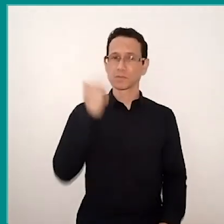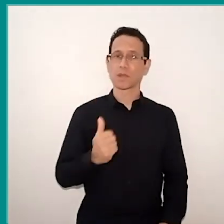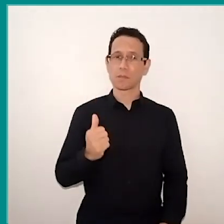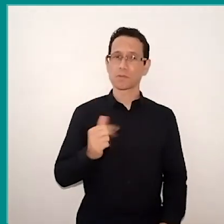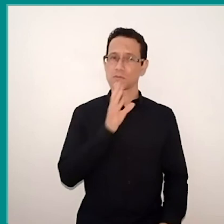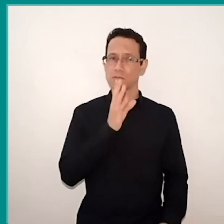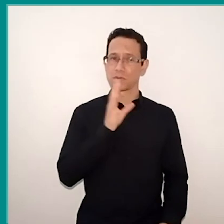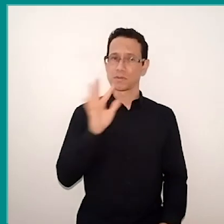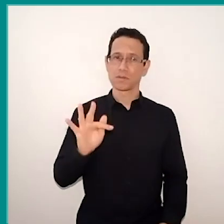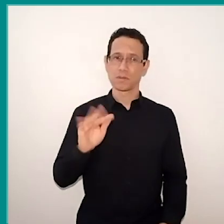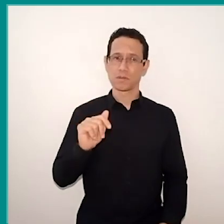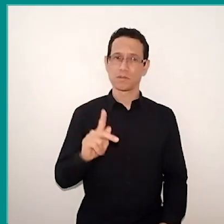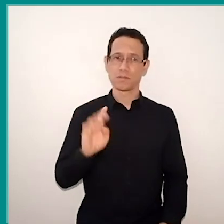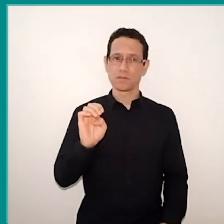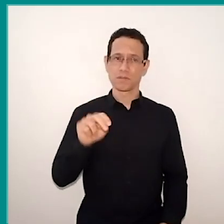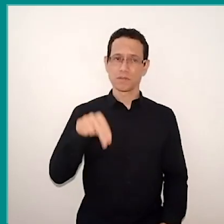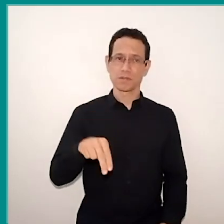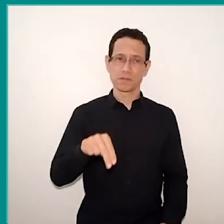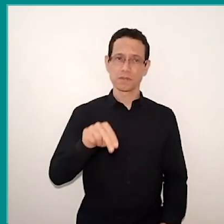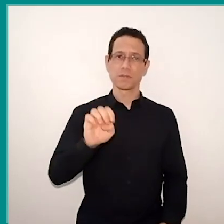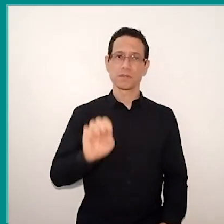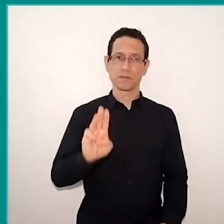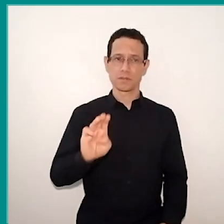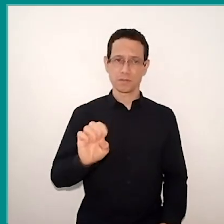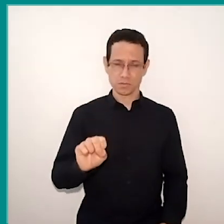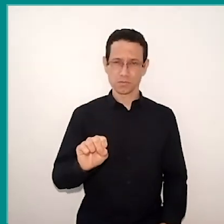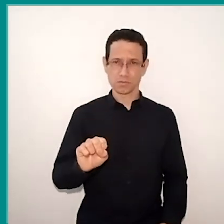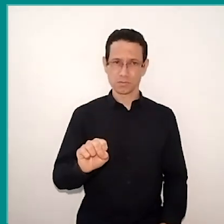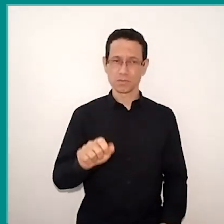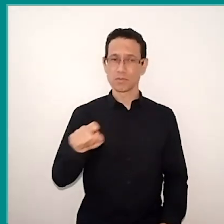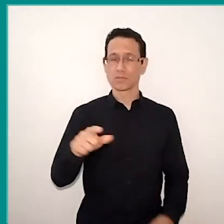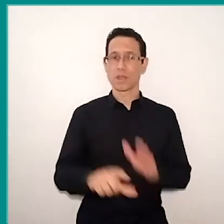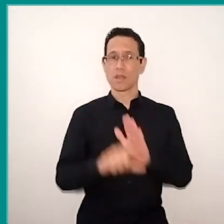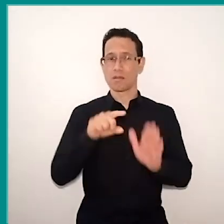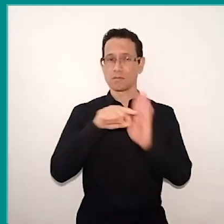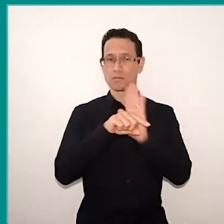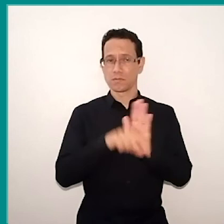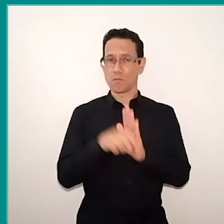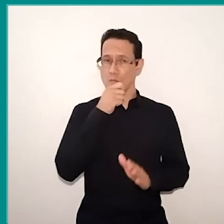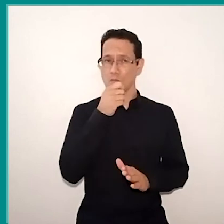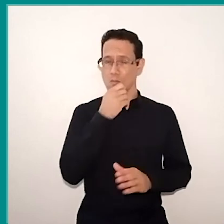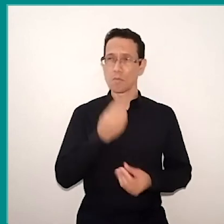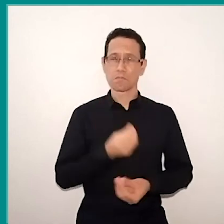Do you usually share without investigating? What is the effect of the fake news in the pandemic?